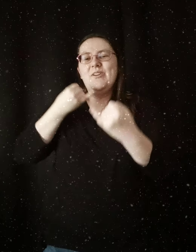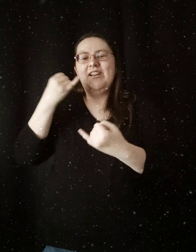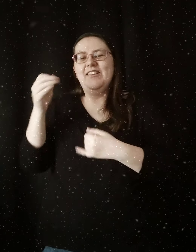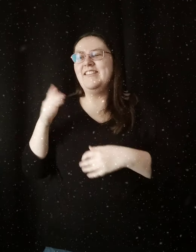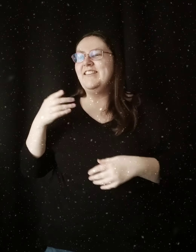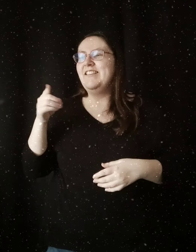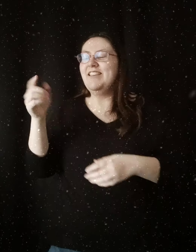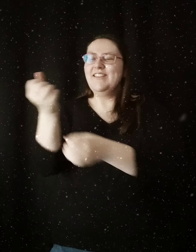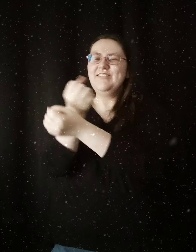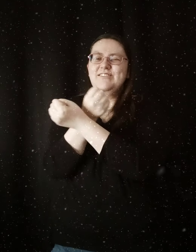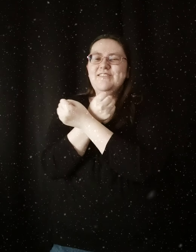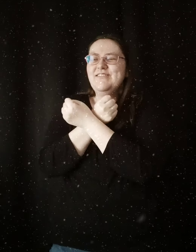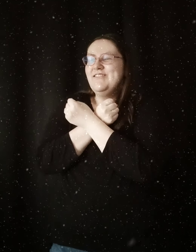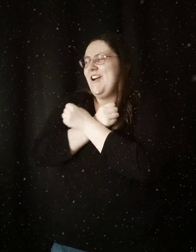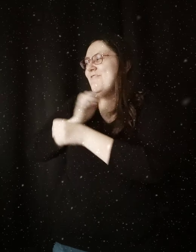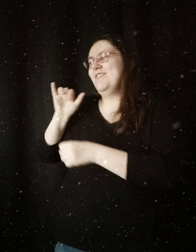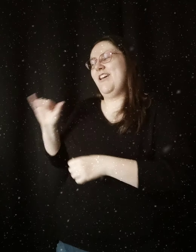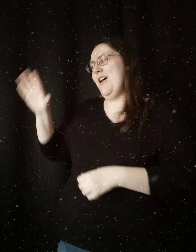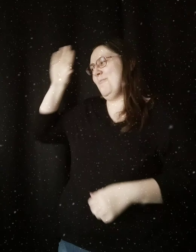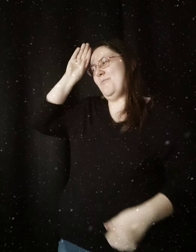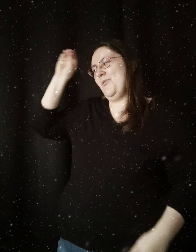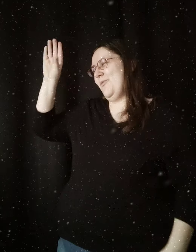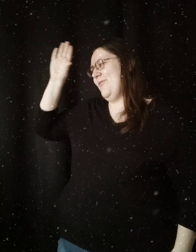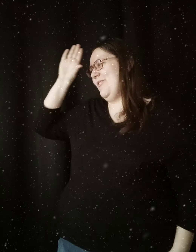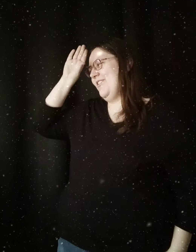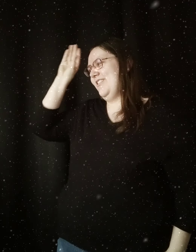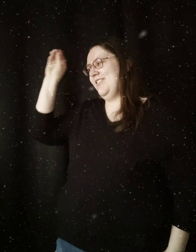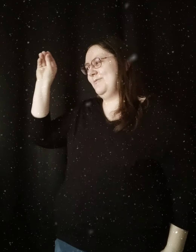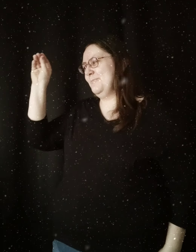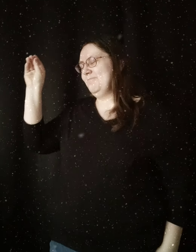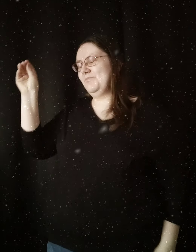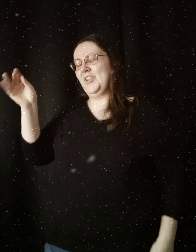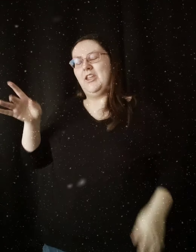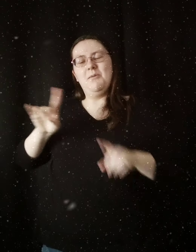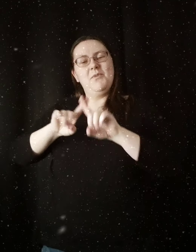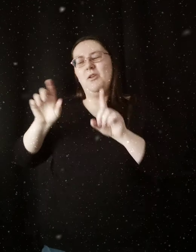He loved that boy